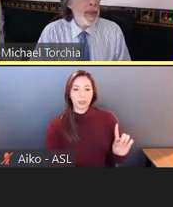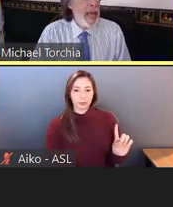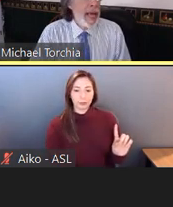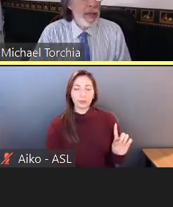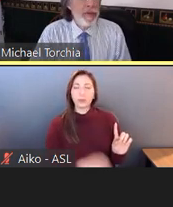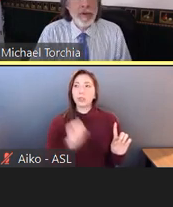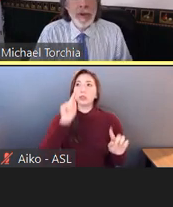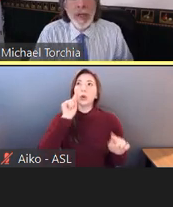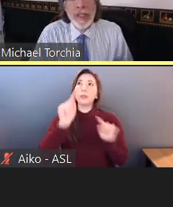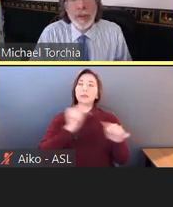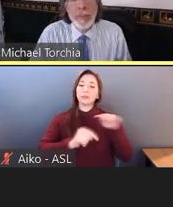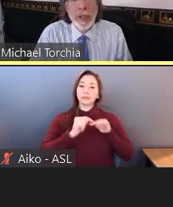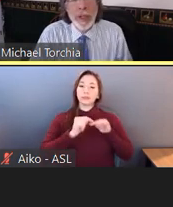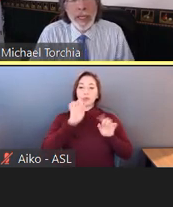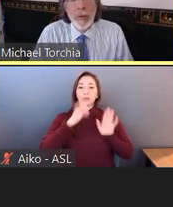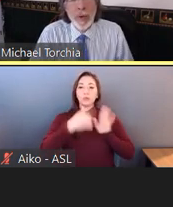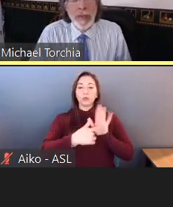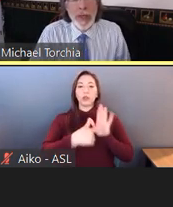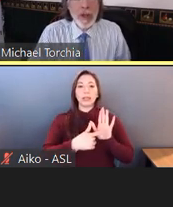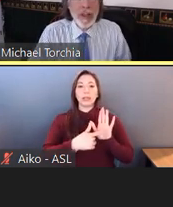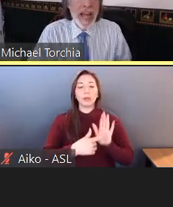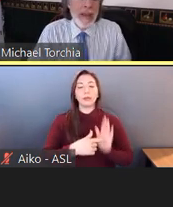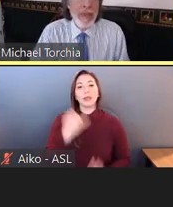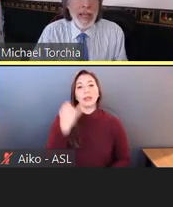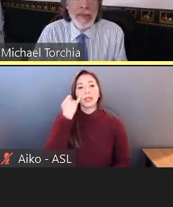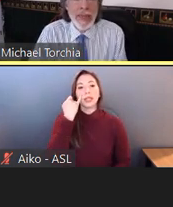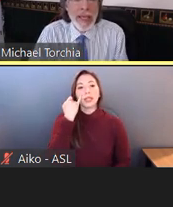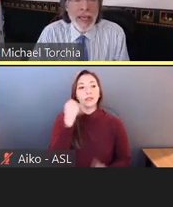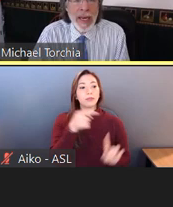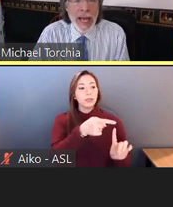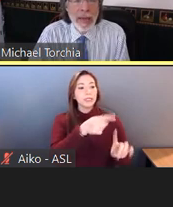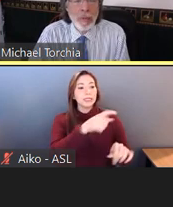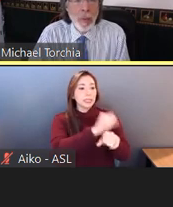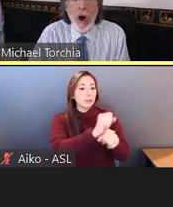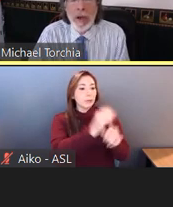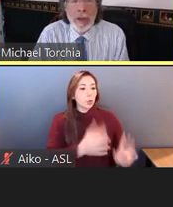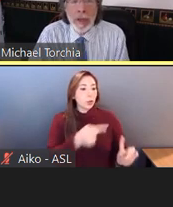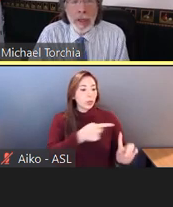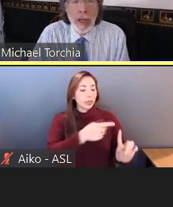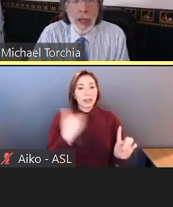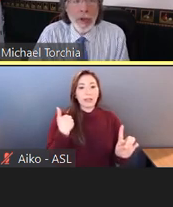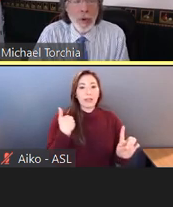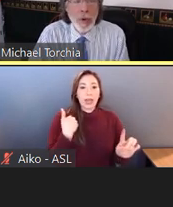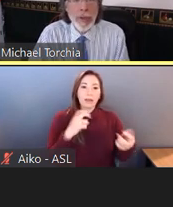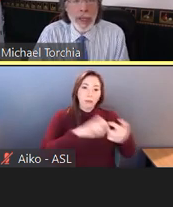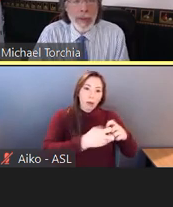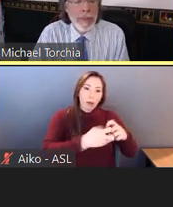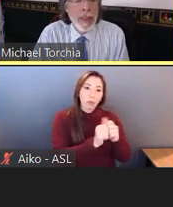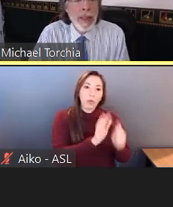has a disability with their leg. They cannot walk normally.